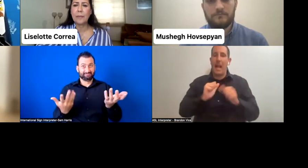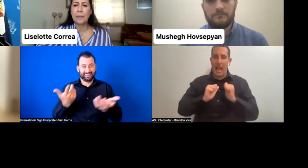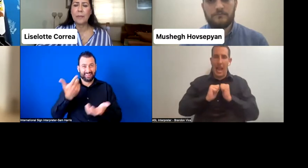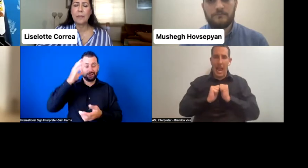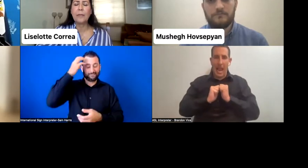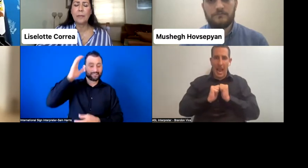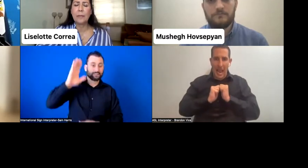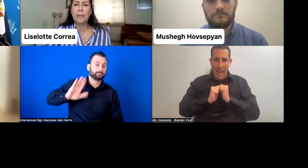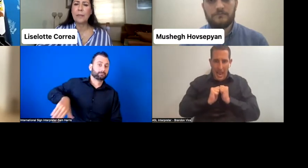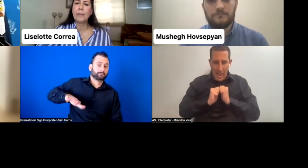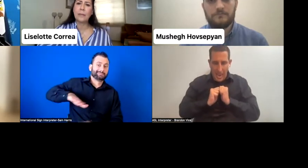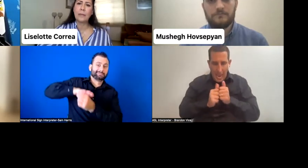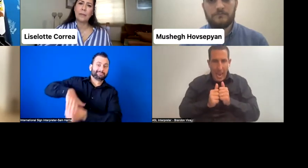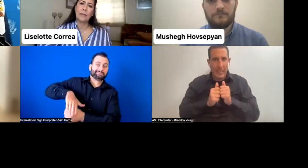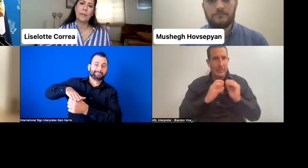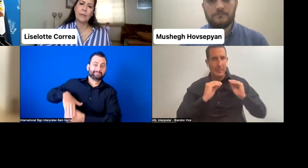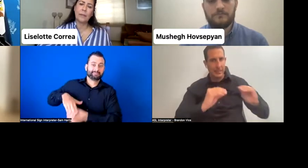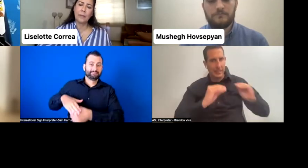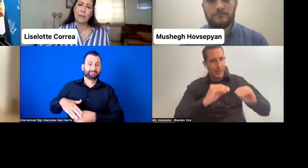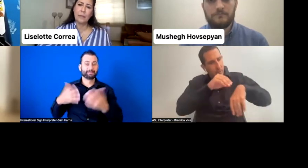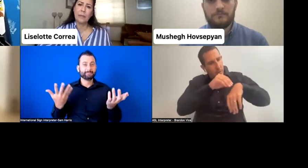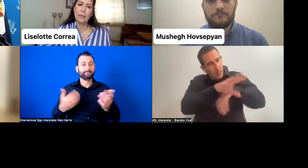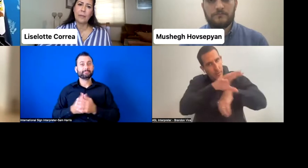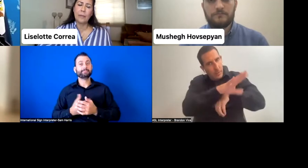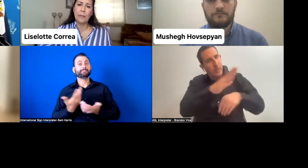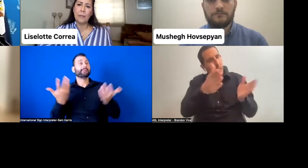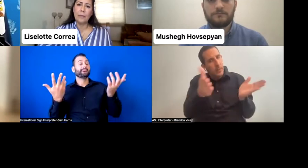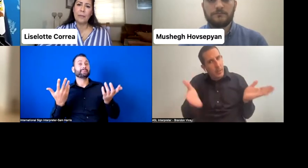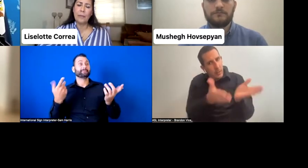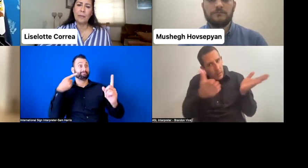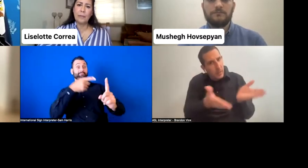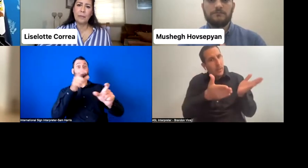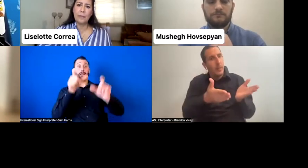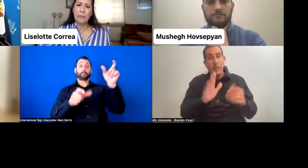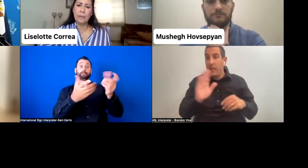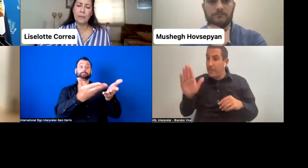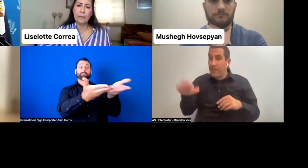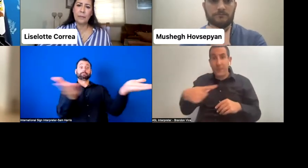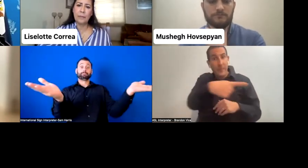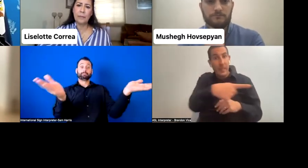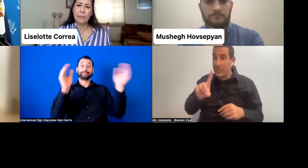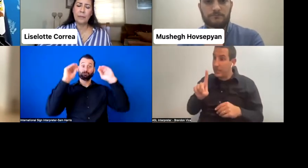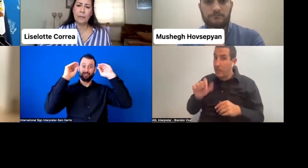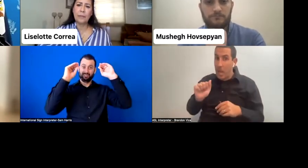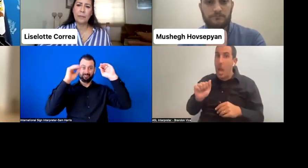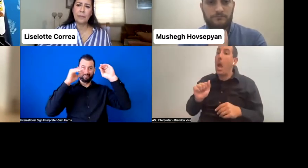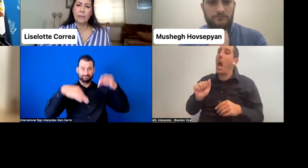to help them understand that somebody-- a person with a disability-- the person may have an issue physically, but once--